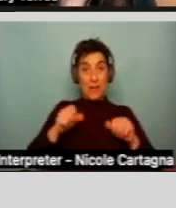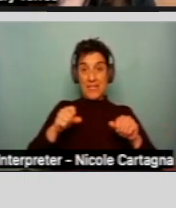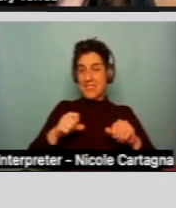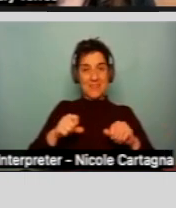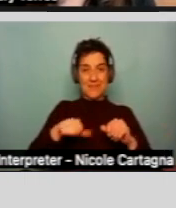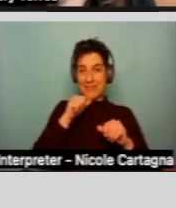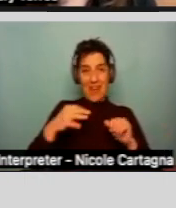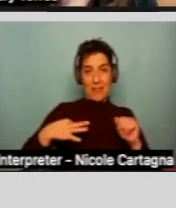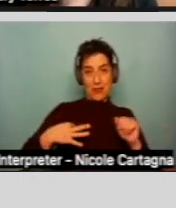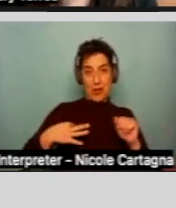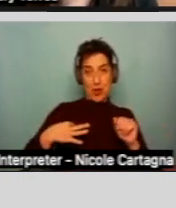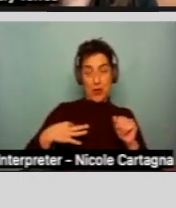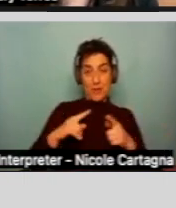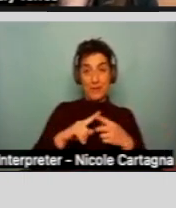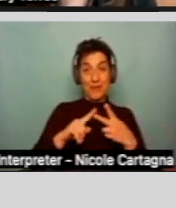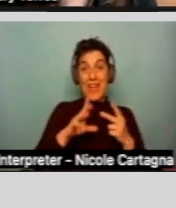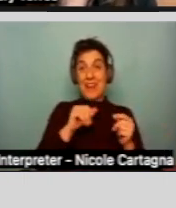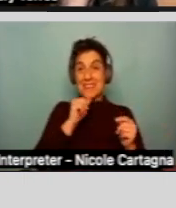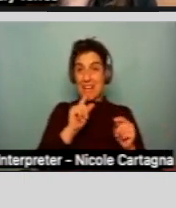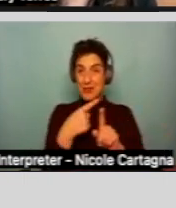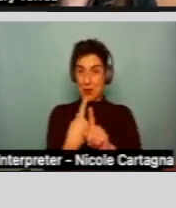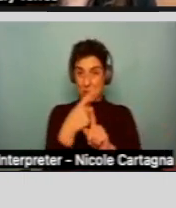And it's not solely a psychiatric disorder.